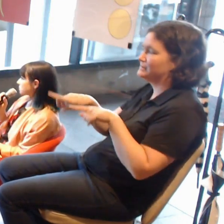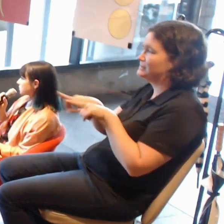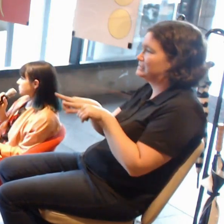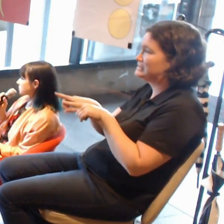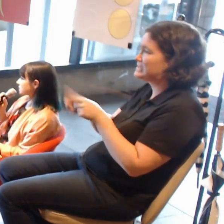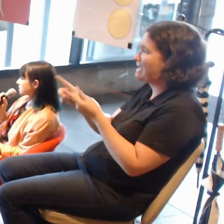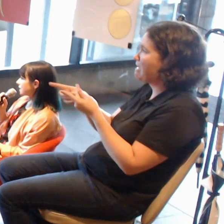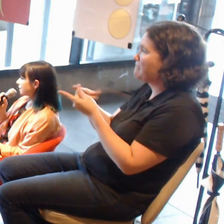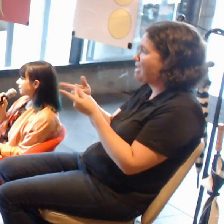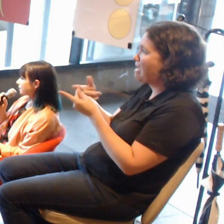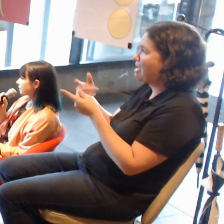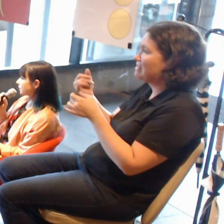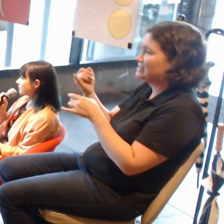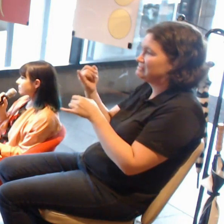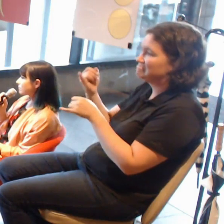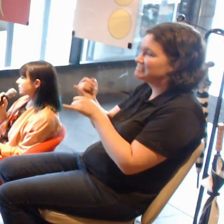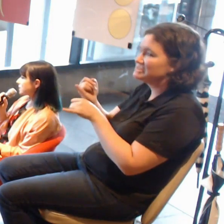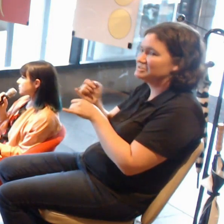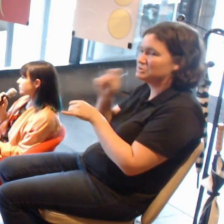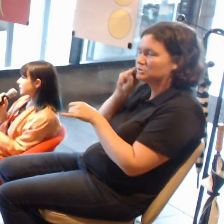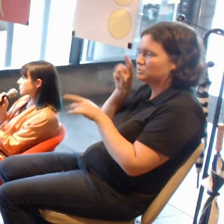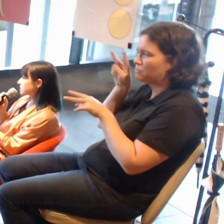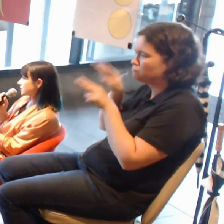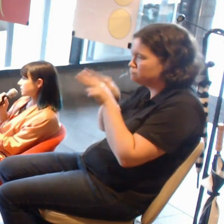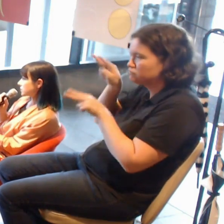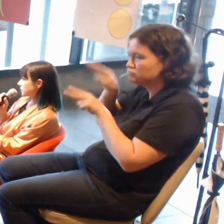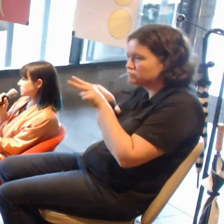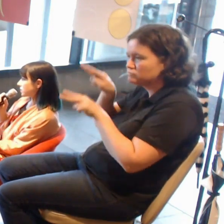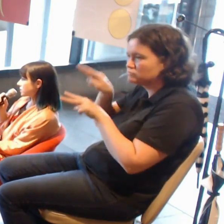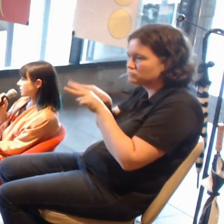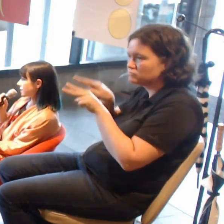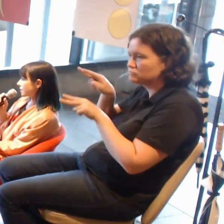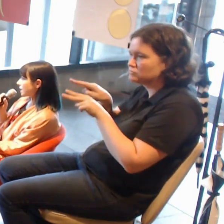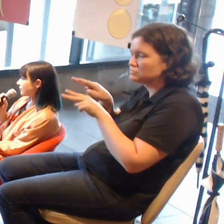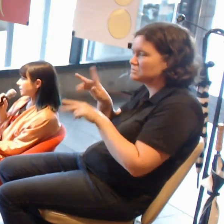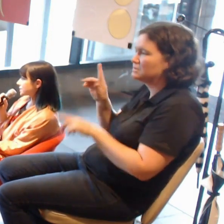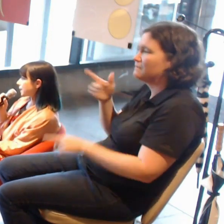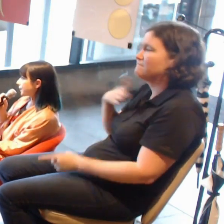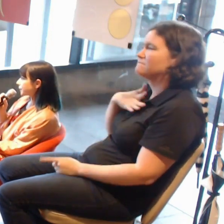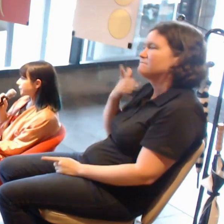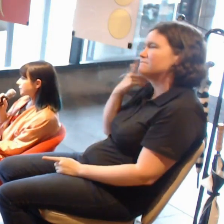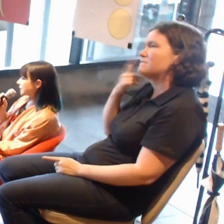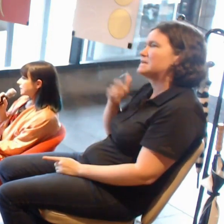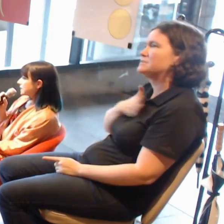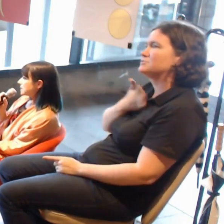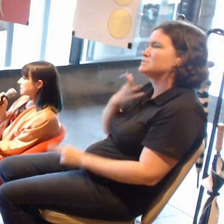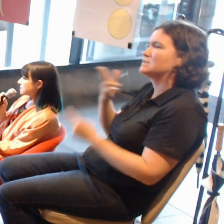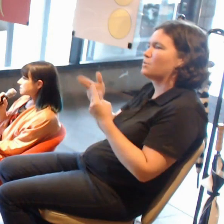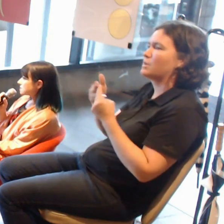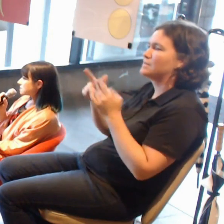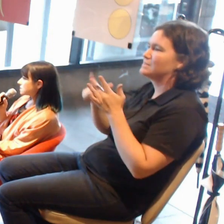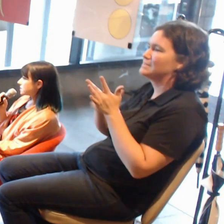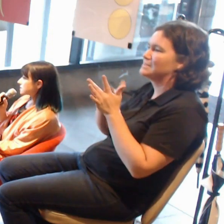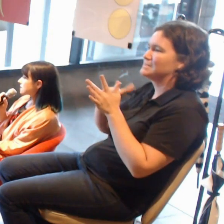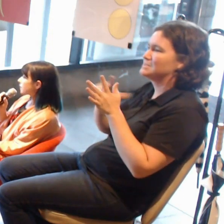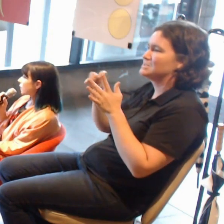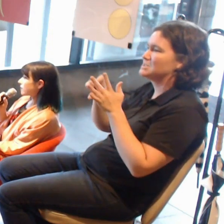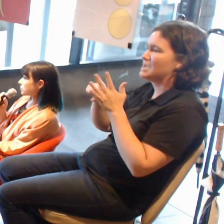What I do find interesting with the Jackson Pollock example is just another way of appropriating.